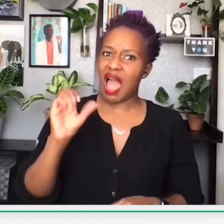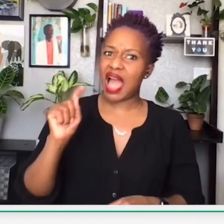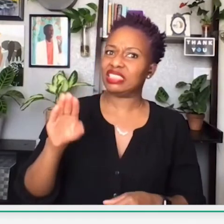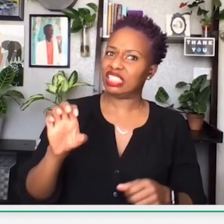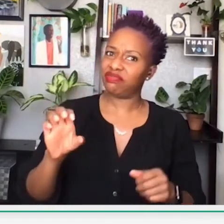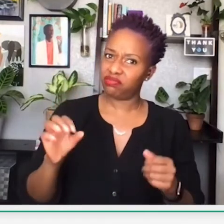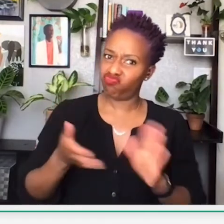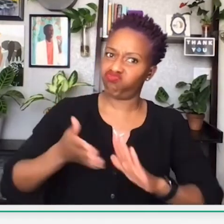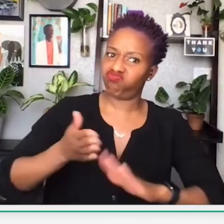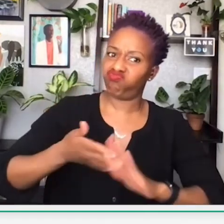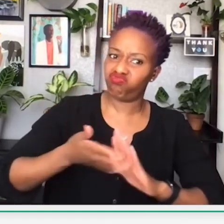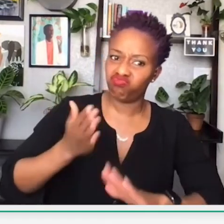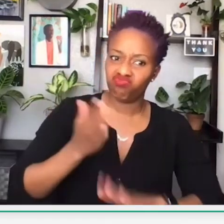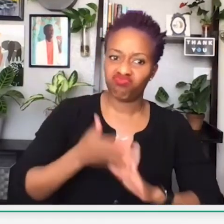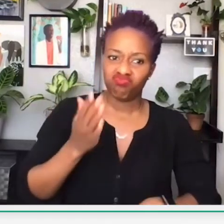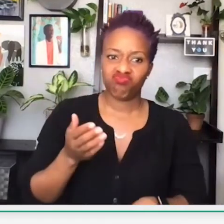There's about 96,000 black-owned businesses